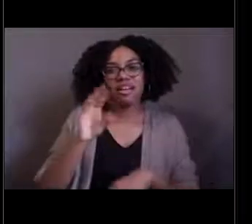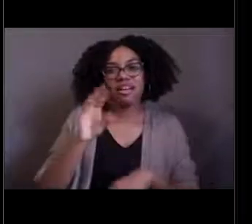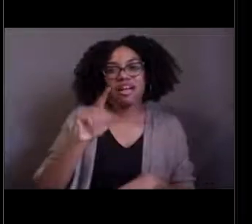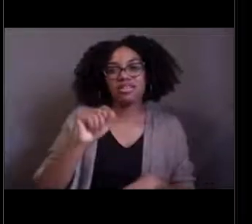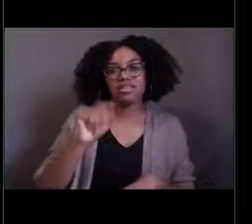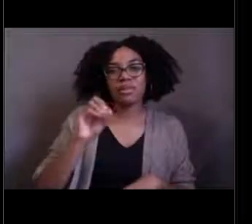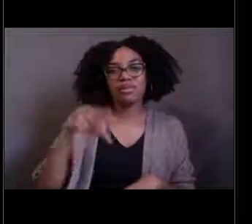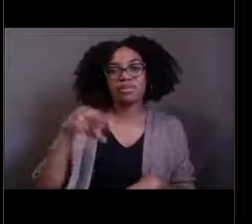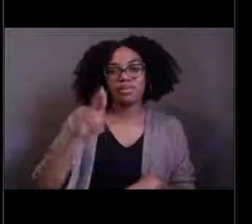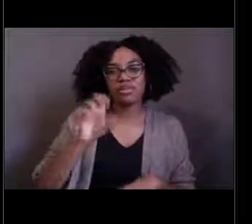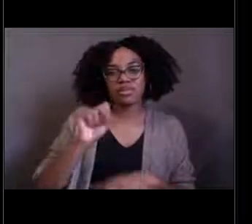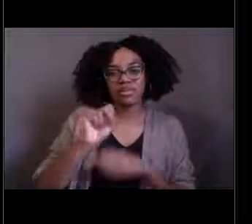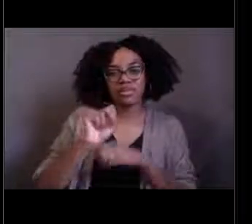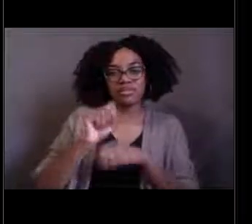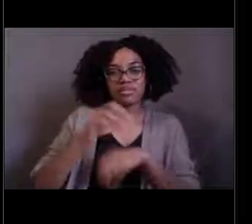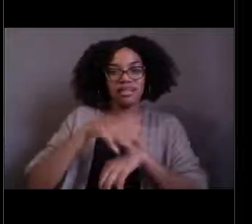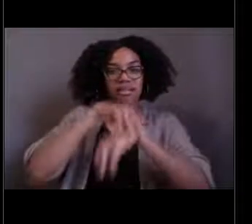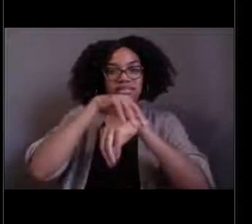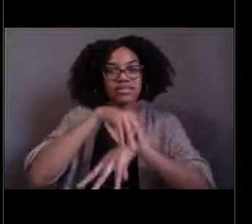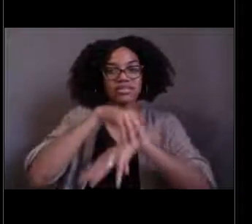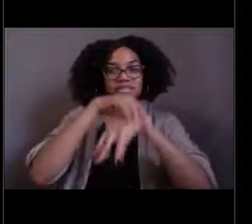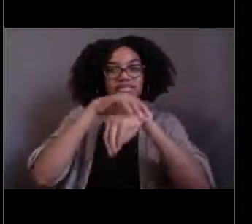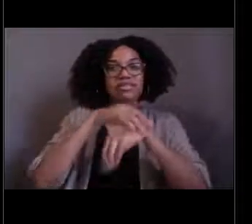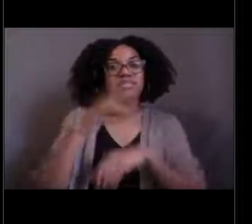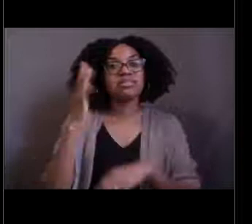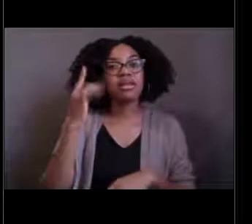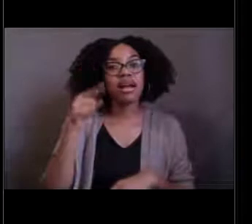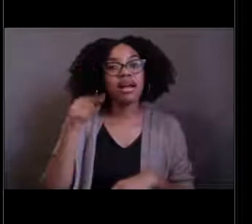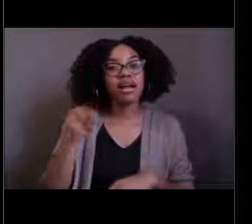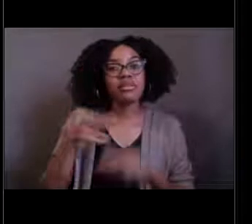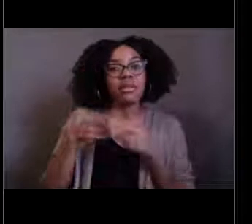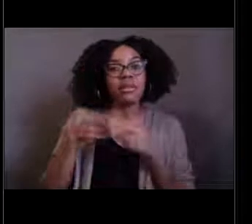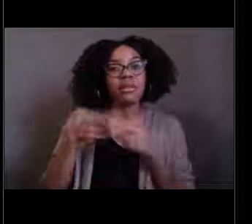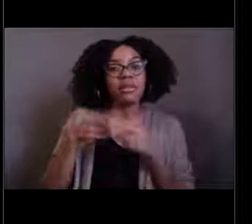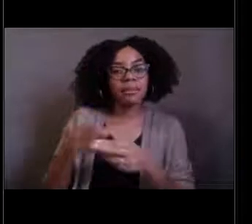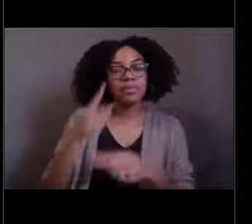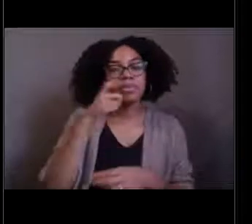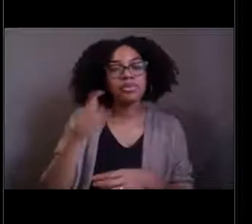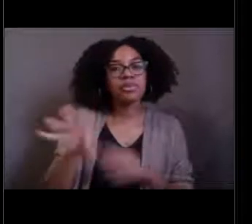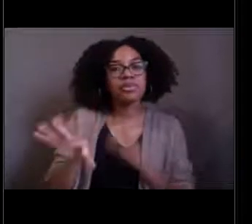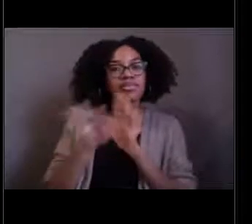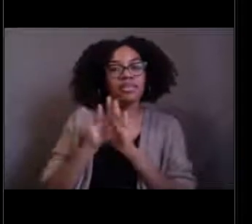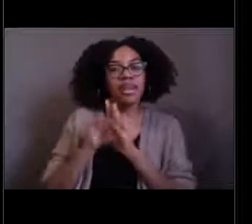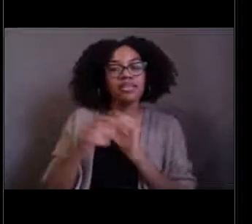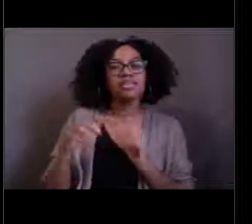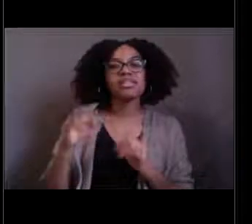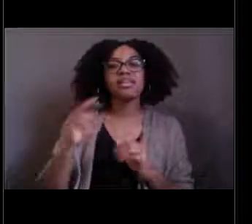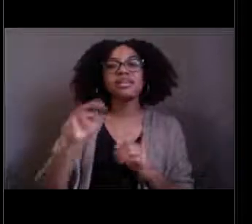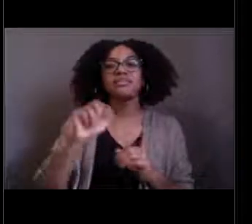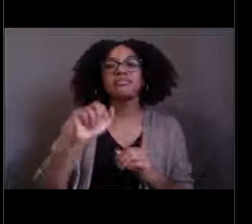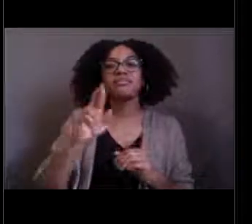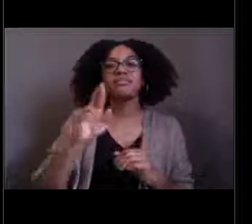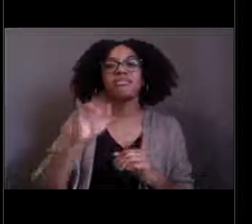in the Northwest Hawaiian Islands in Papahanaumokuakea Marine National Monument in 2016.